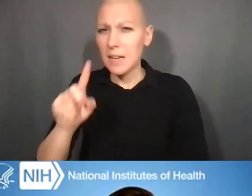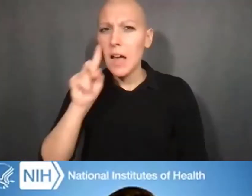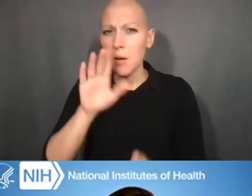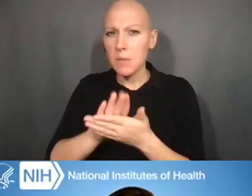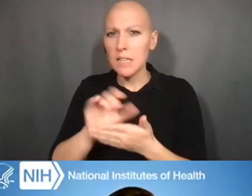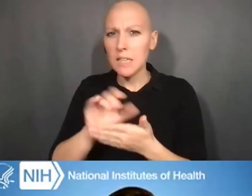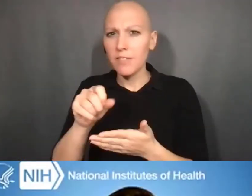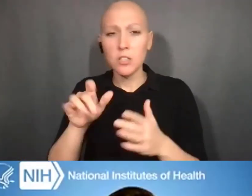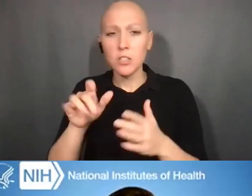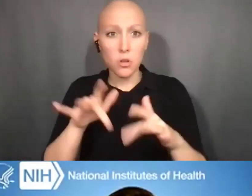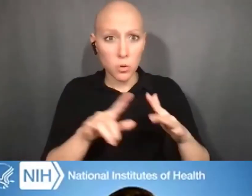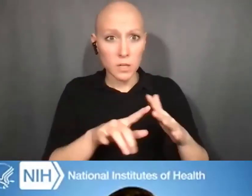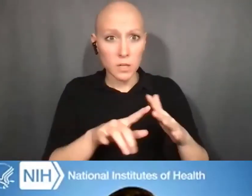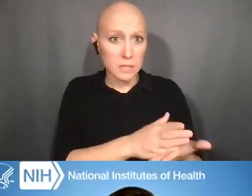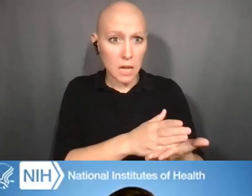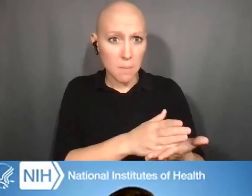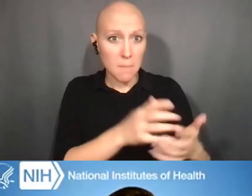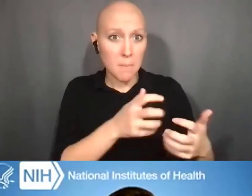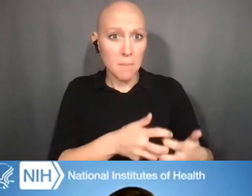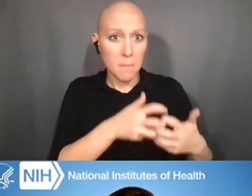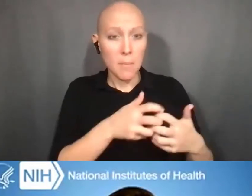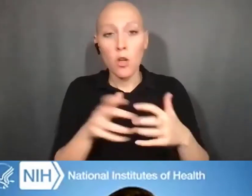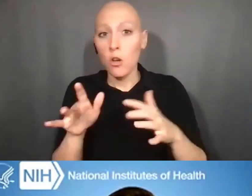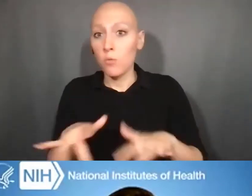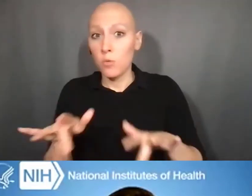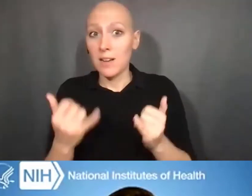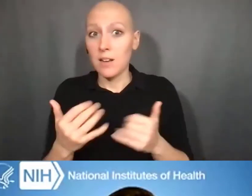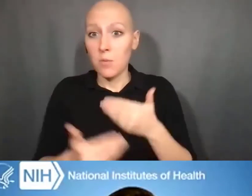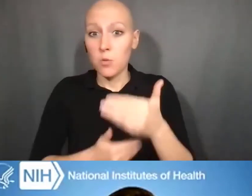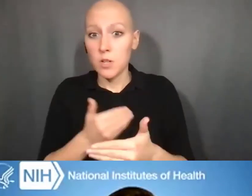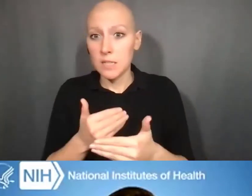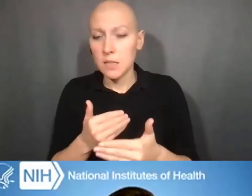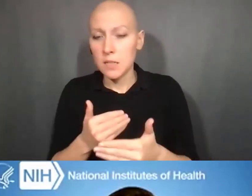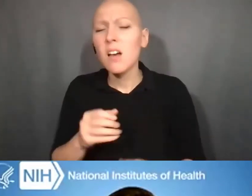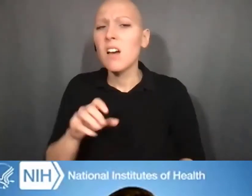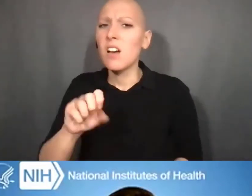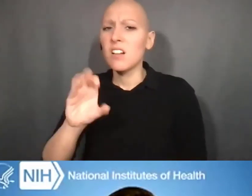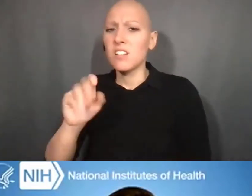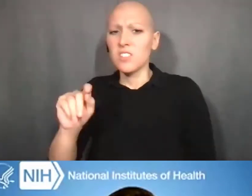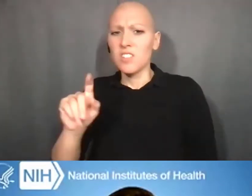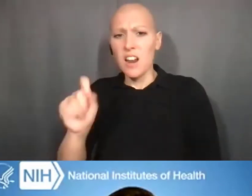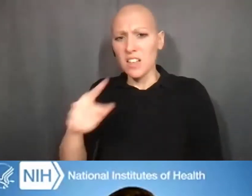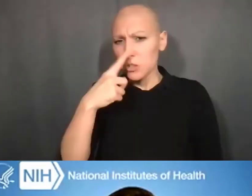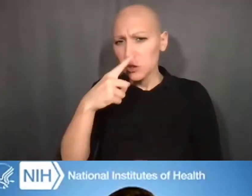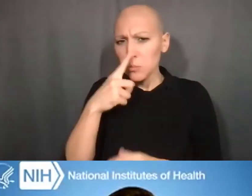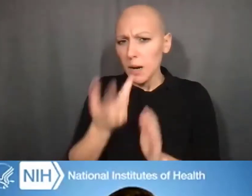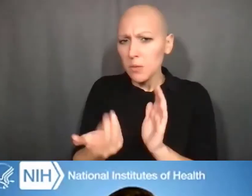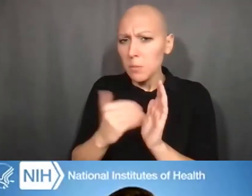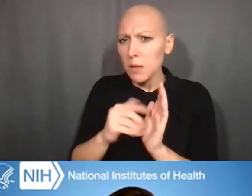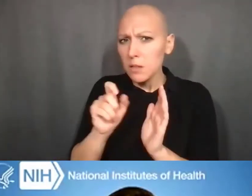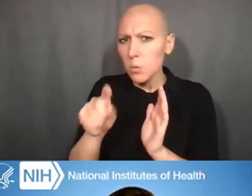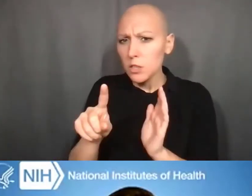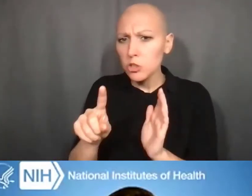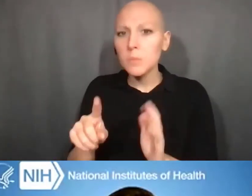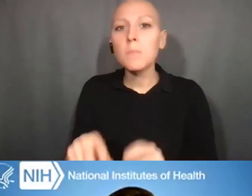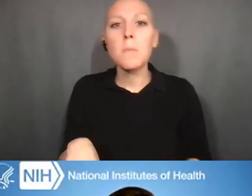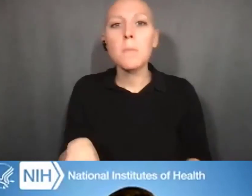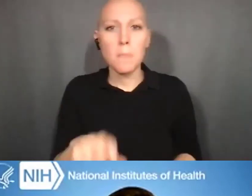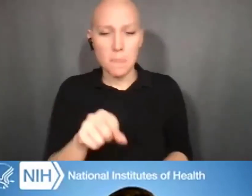Scott Cooper: Okay, Kristin, can you repeat the question, please? Kristin Ta: Sure, so I asked a question about for foreign institutions.